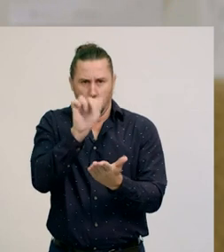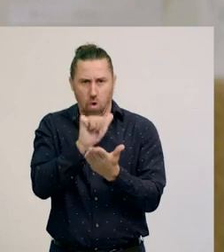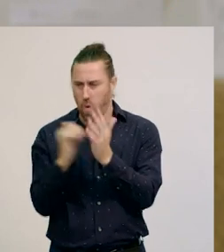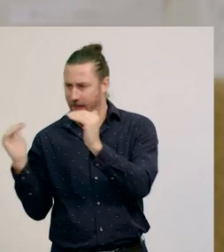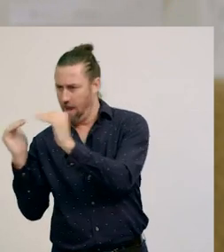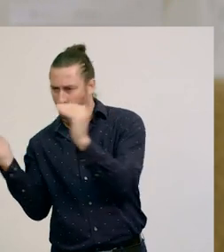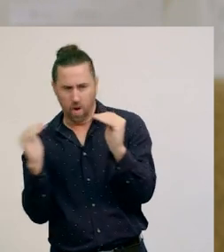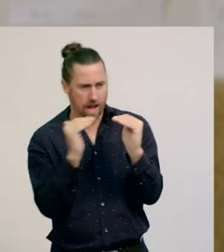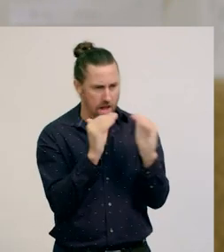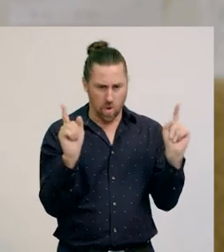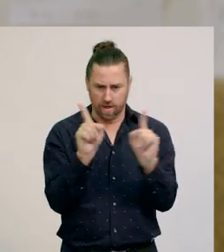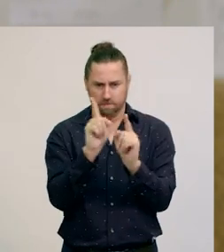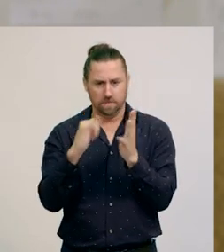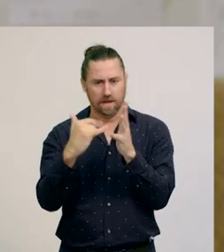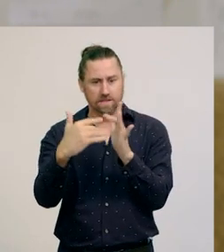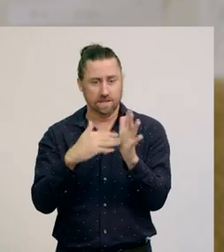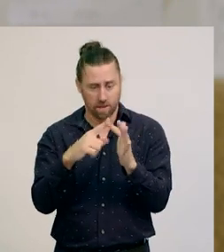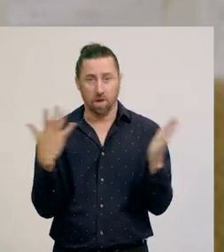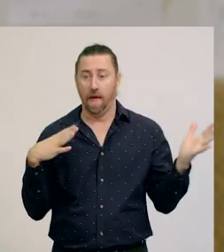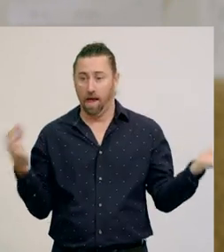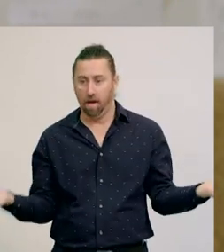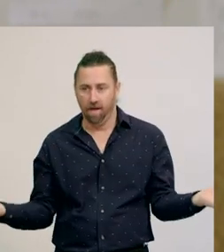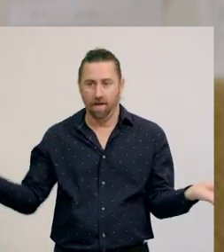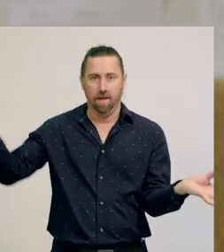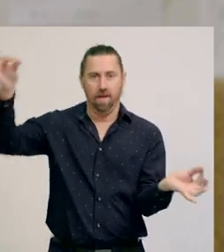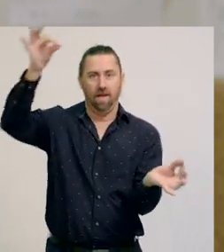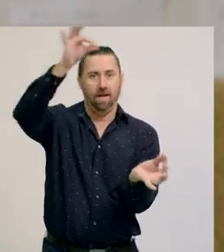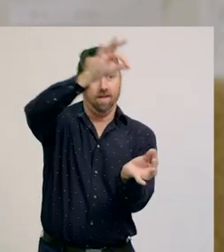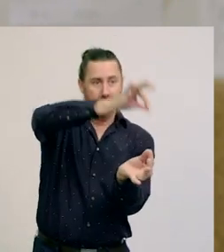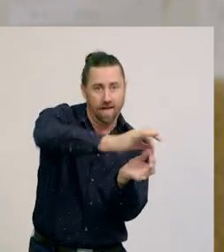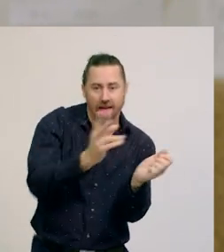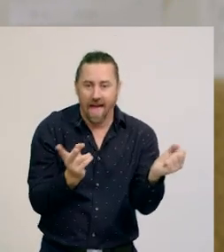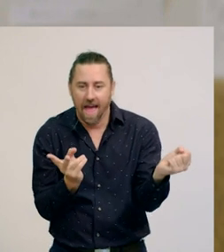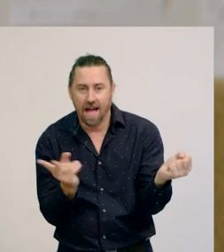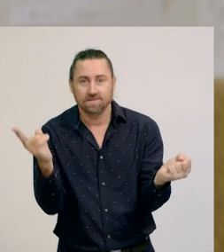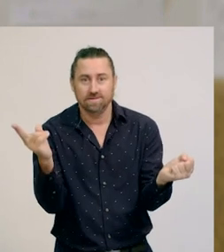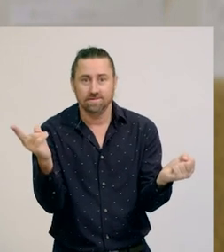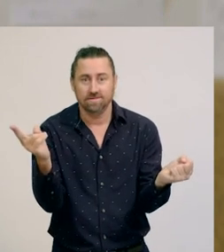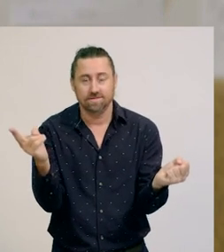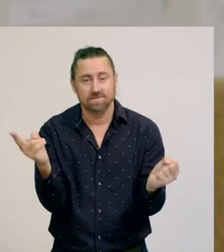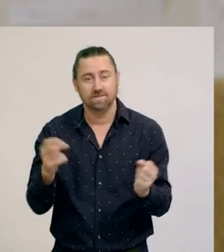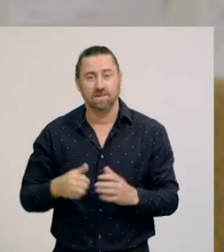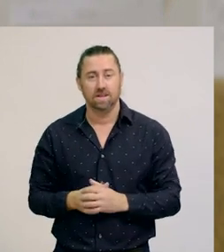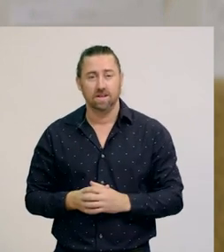so I'm going to fold it in the middle, before I cut it with scissors.